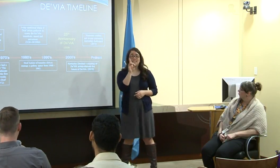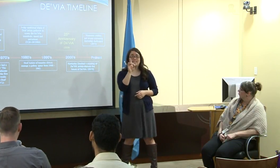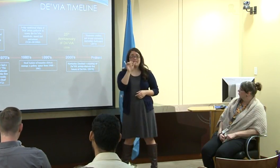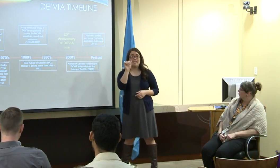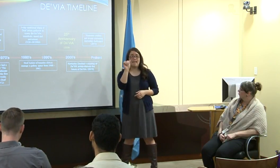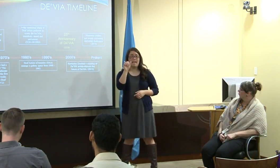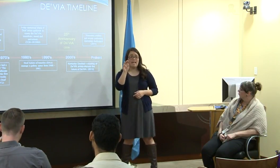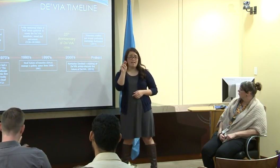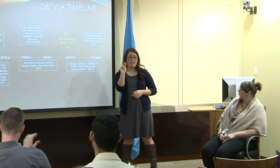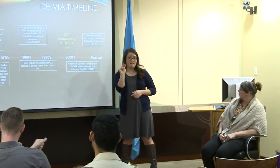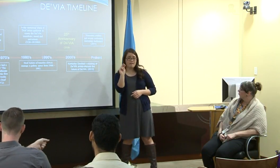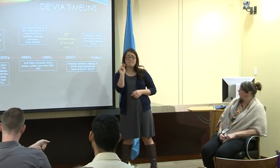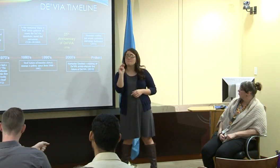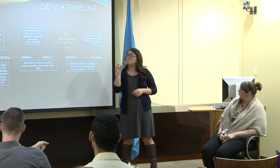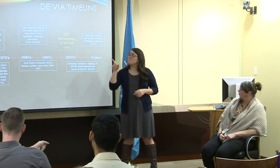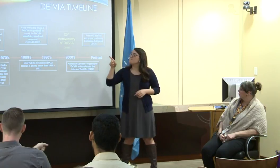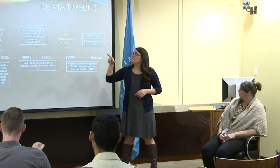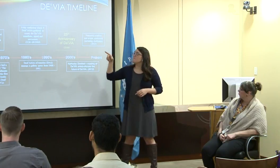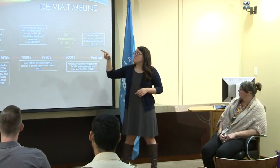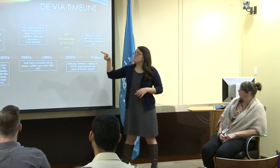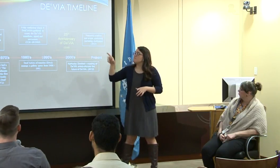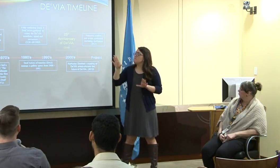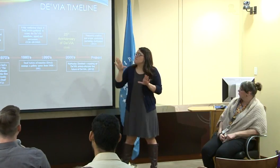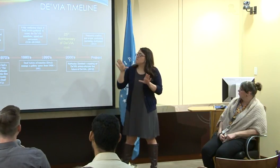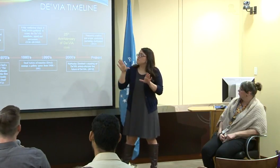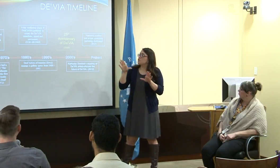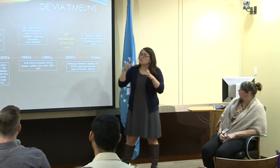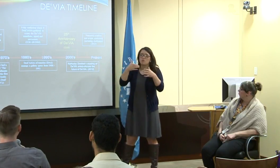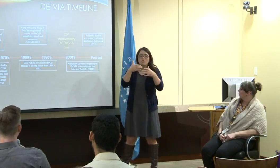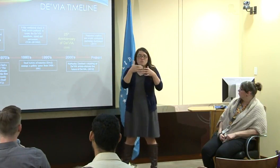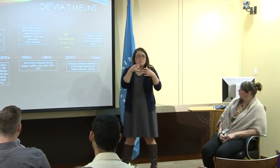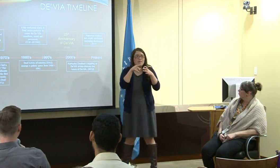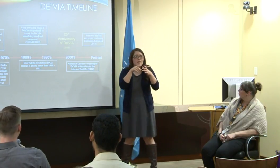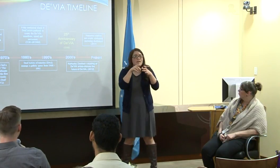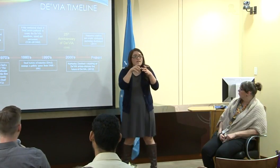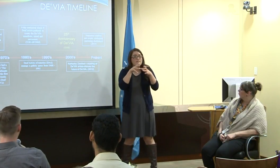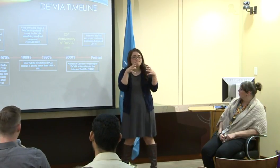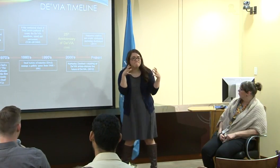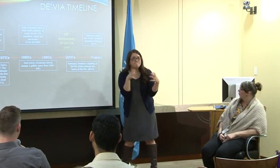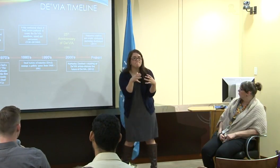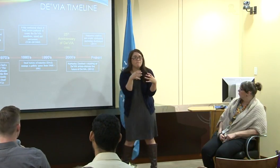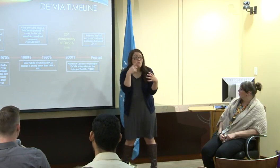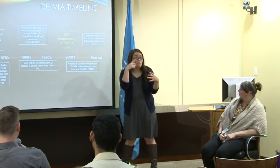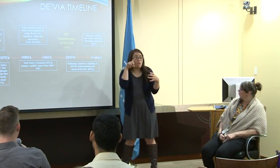and announced culture at that time. So there was one group, the deaf art movement,